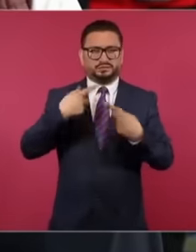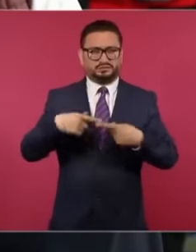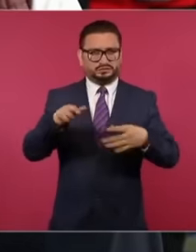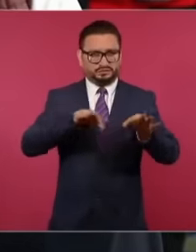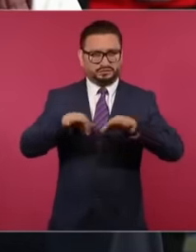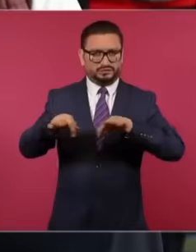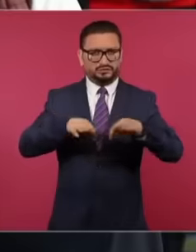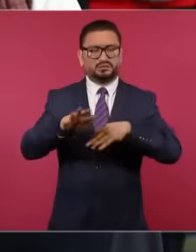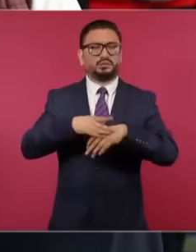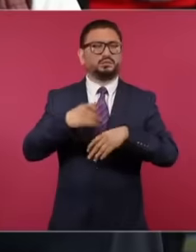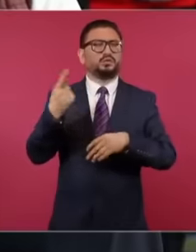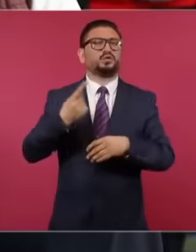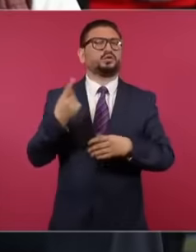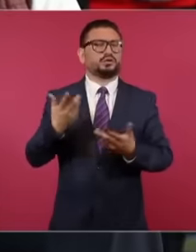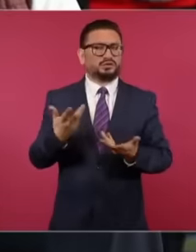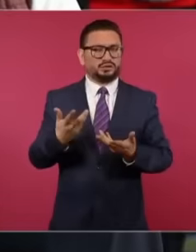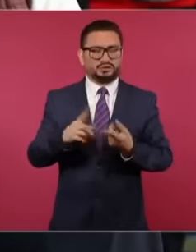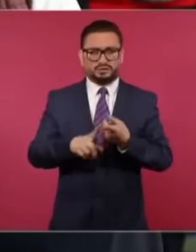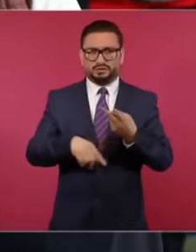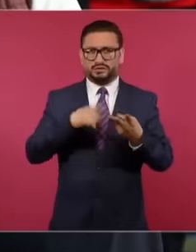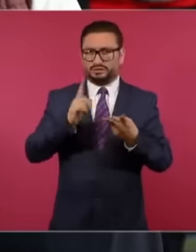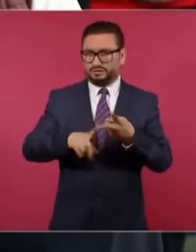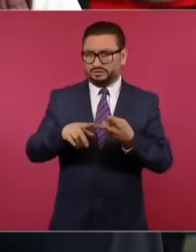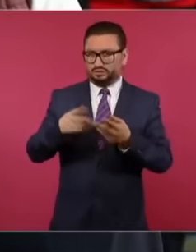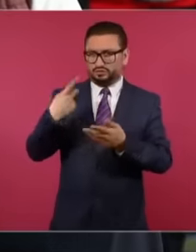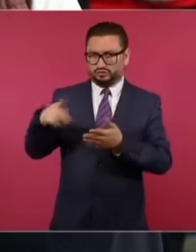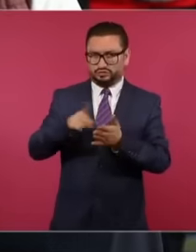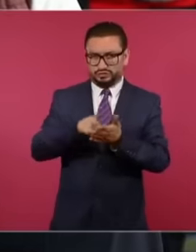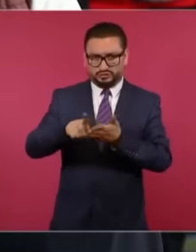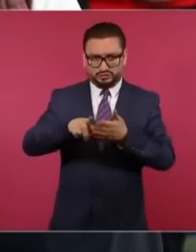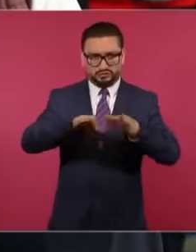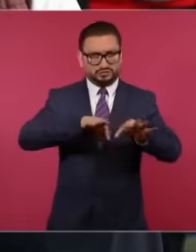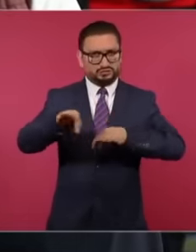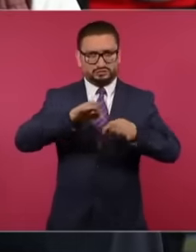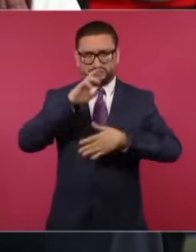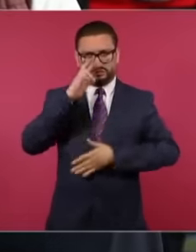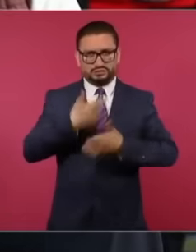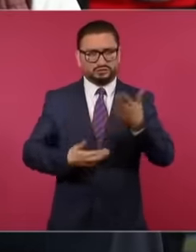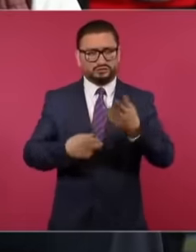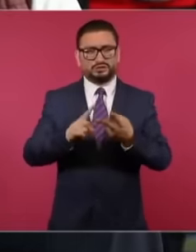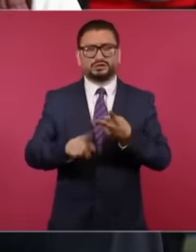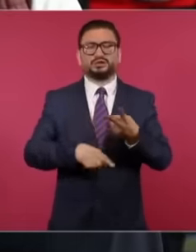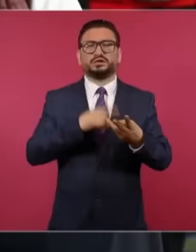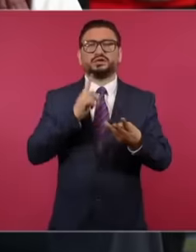Why the labor rights of Latino workers are violated and why